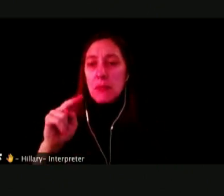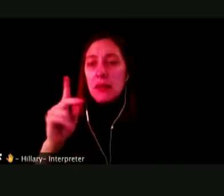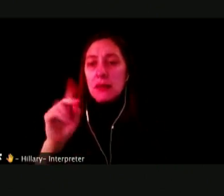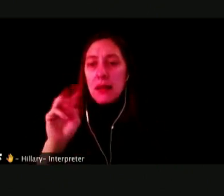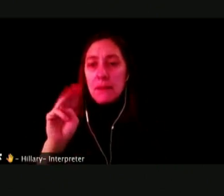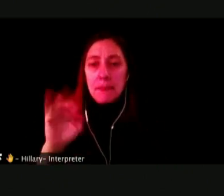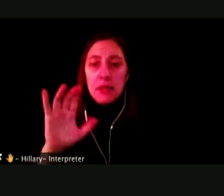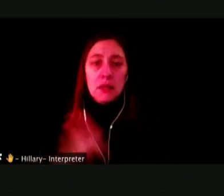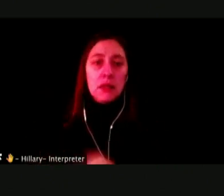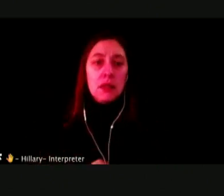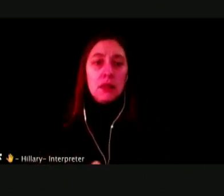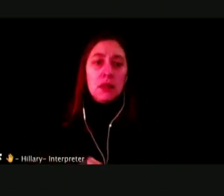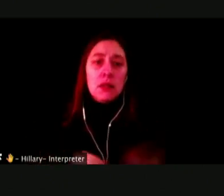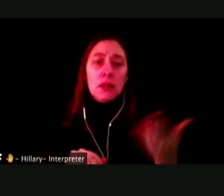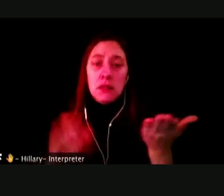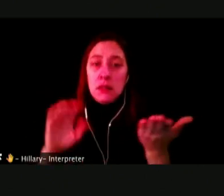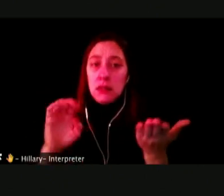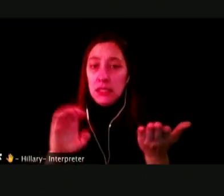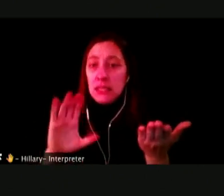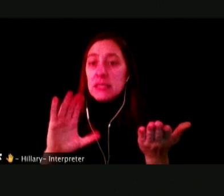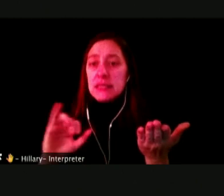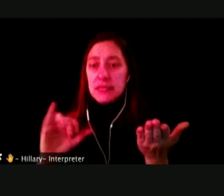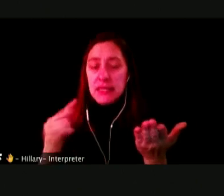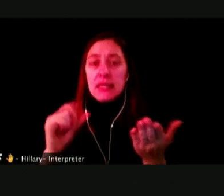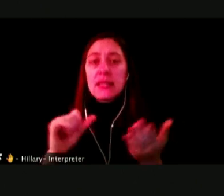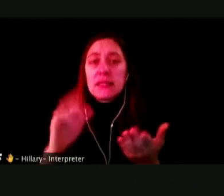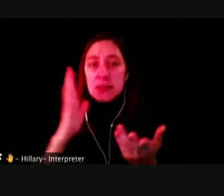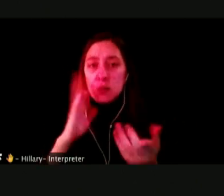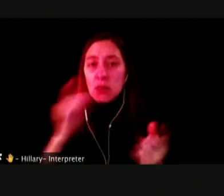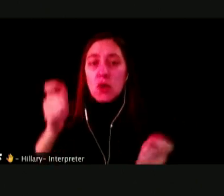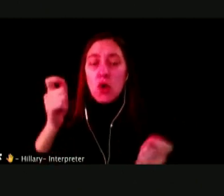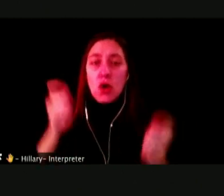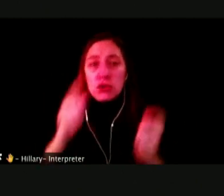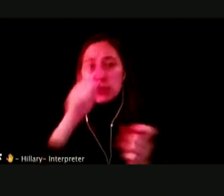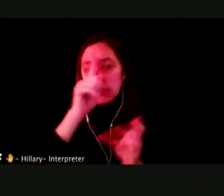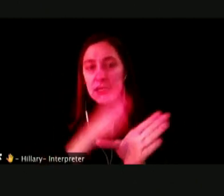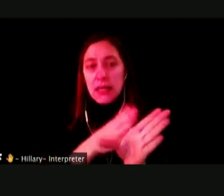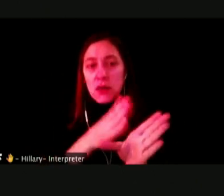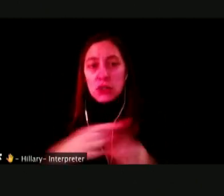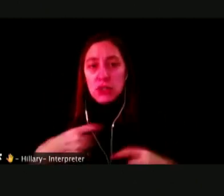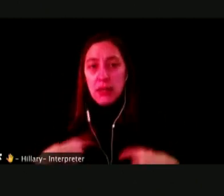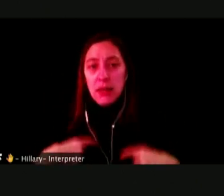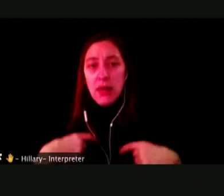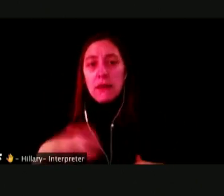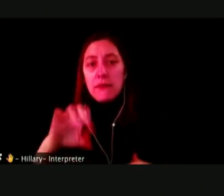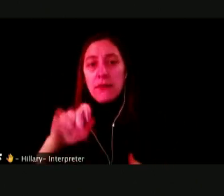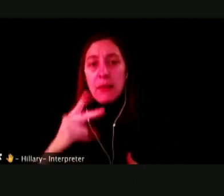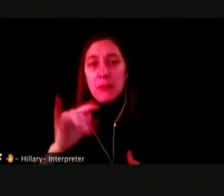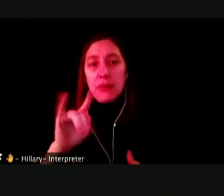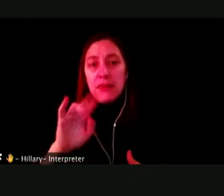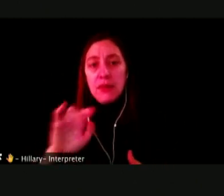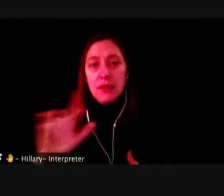IS WHAT ALTERS HIMSELF AND PROMOTES INFECTIOUS CHALLENGE.